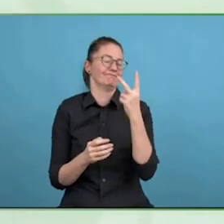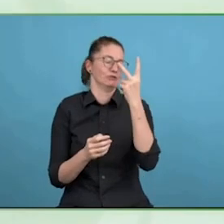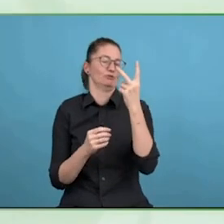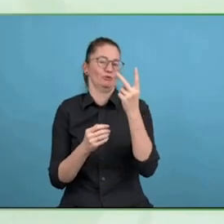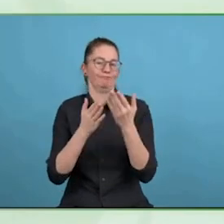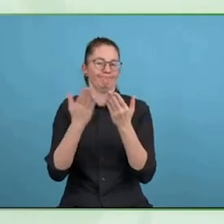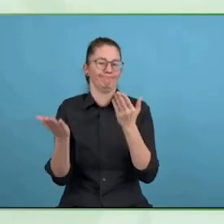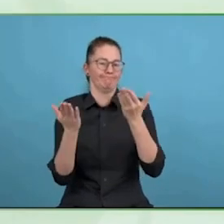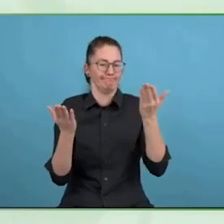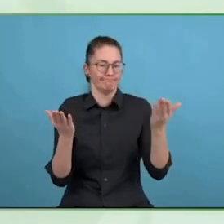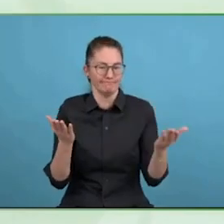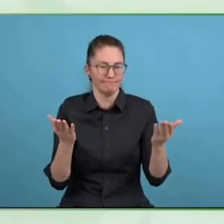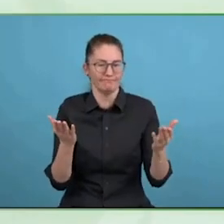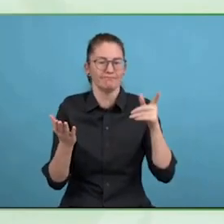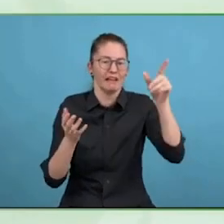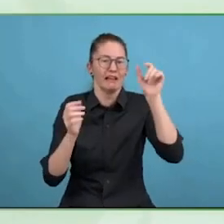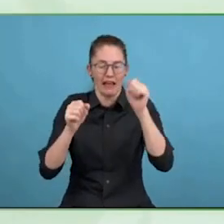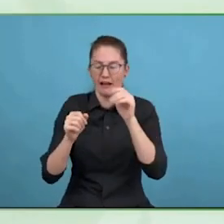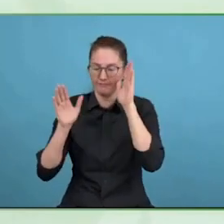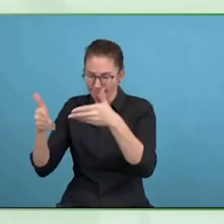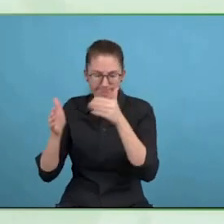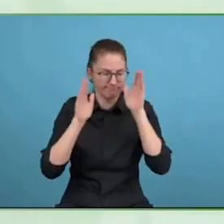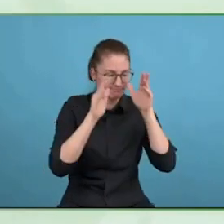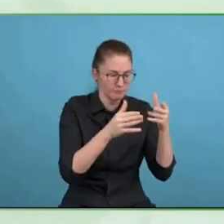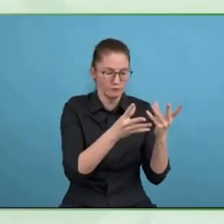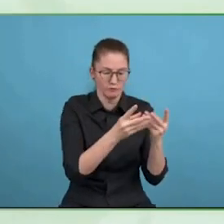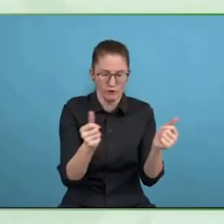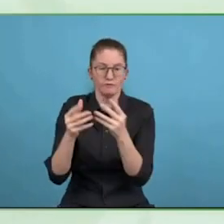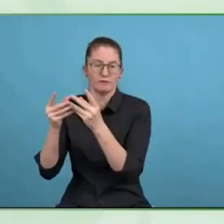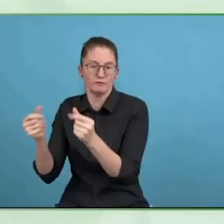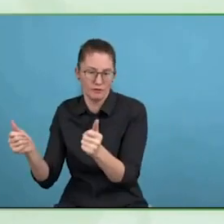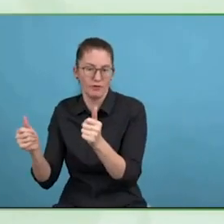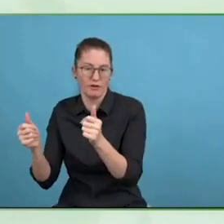Especially in digital documents, those options are there and I think